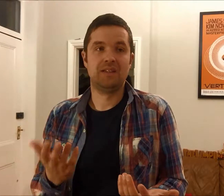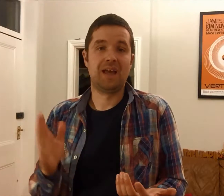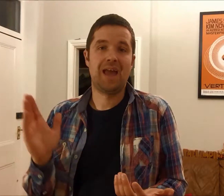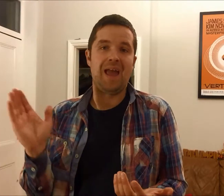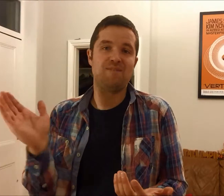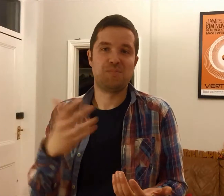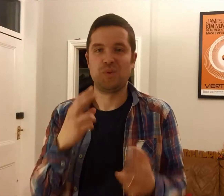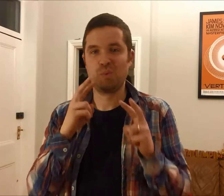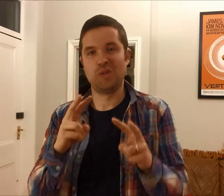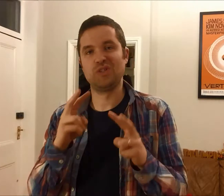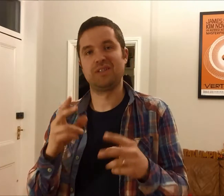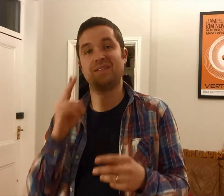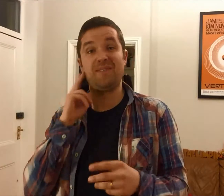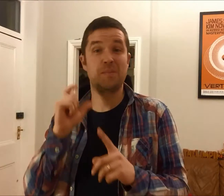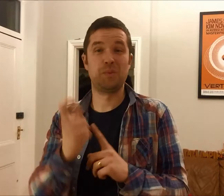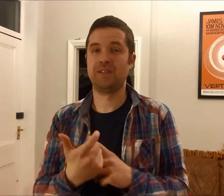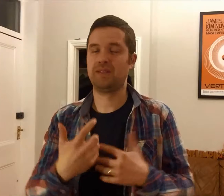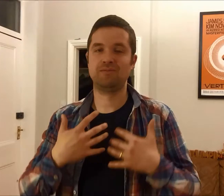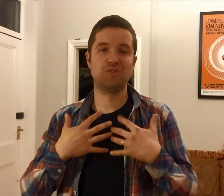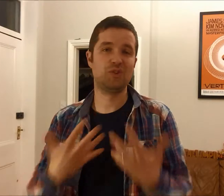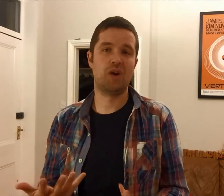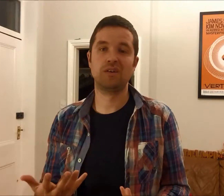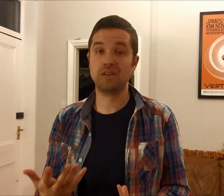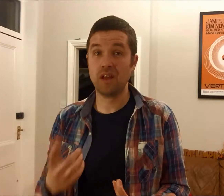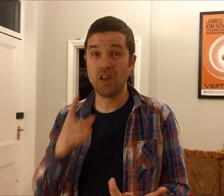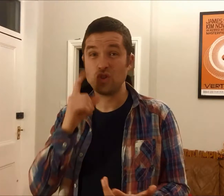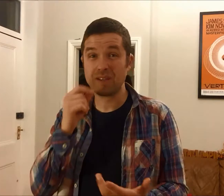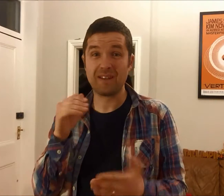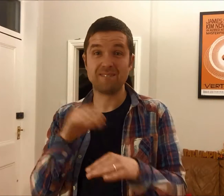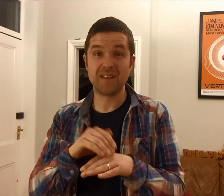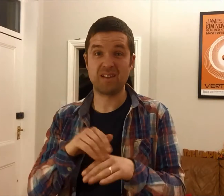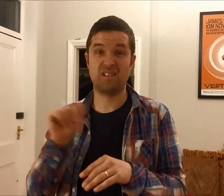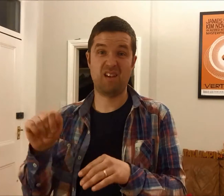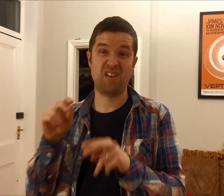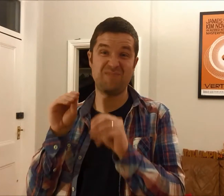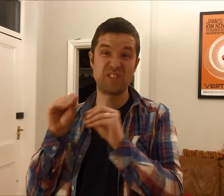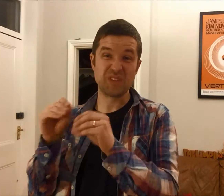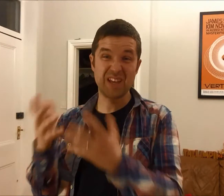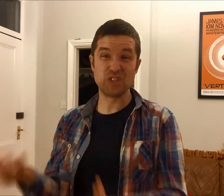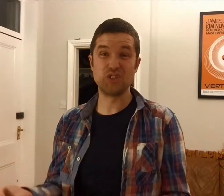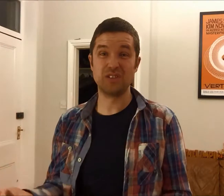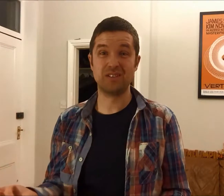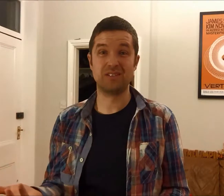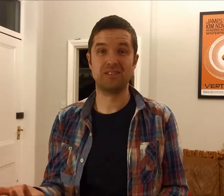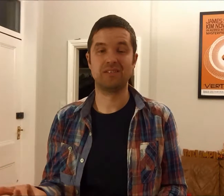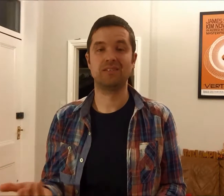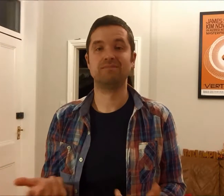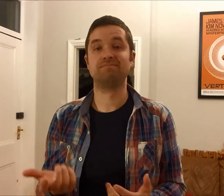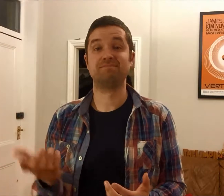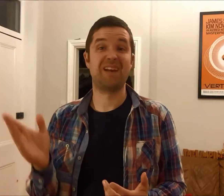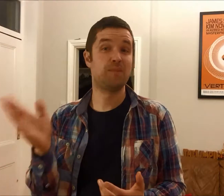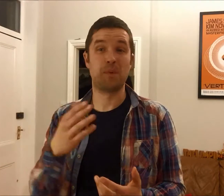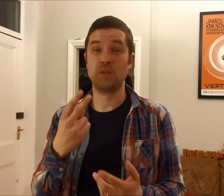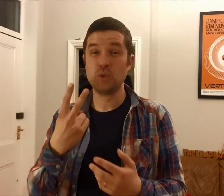but she really had to go and everybody who learned about this was shocked because, of course, this had a bad impact on the girl's education